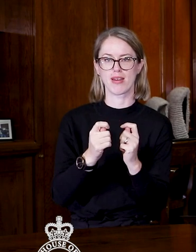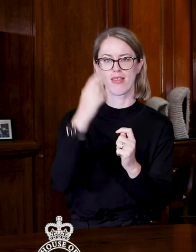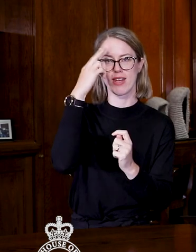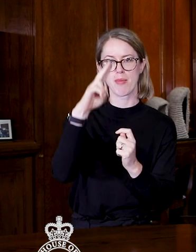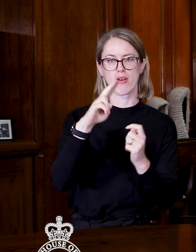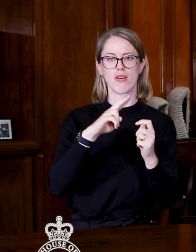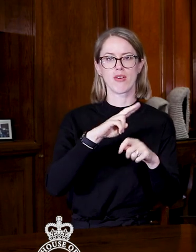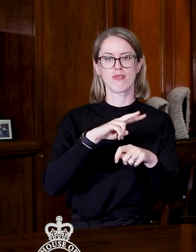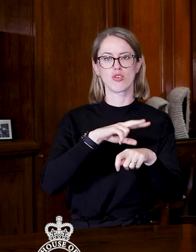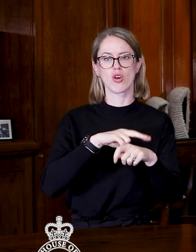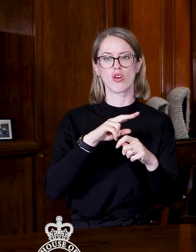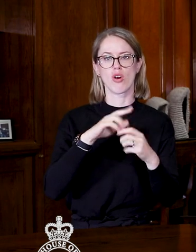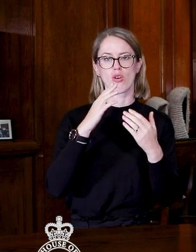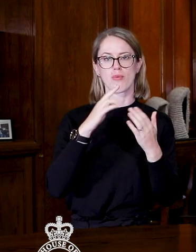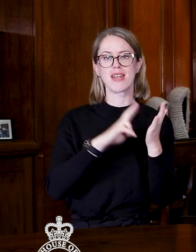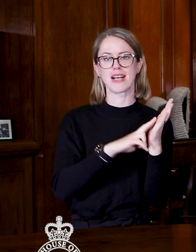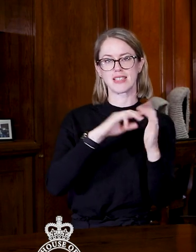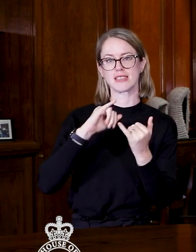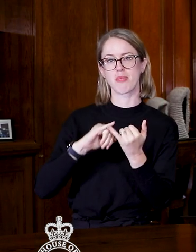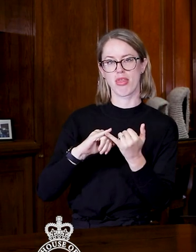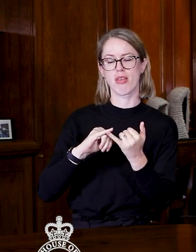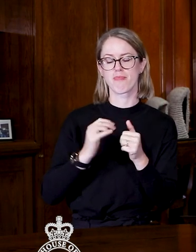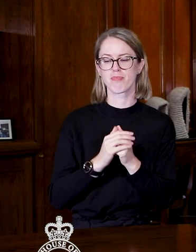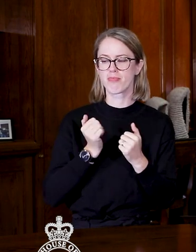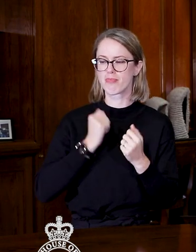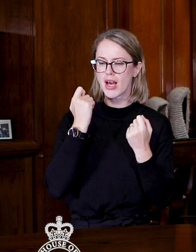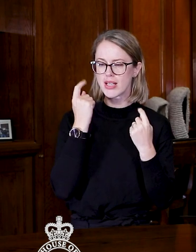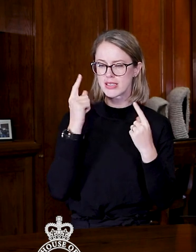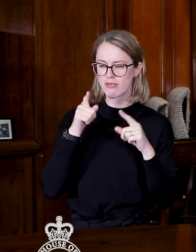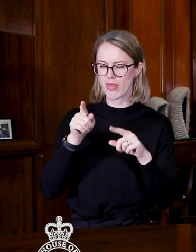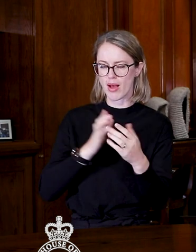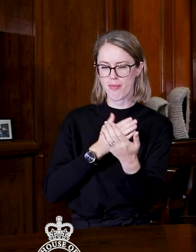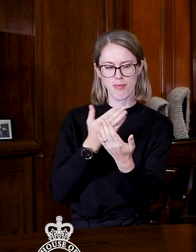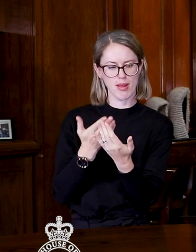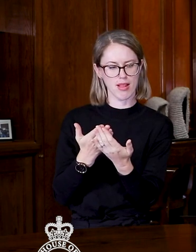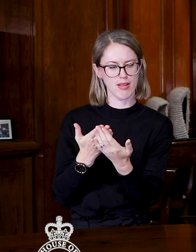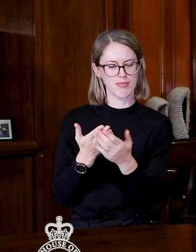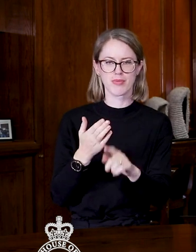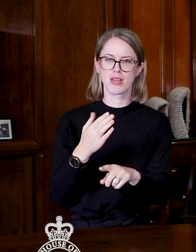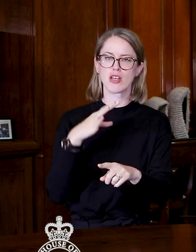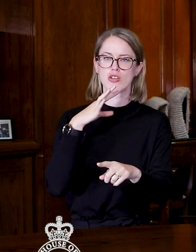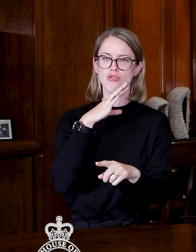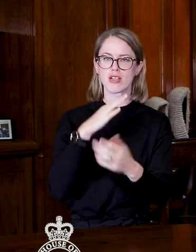Hon Dr Nick Smith. My understanding is with that bill, which is unusual for bills at second reading, is